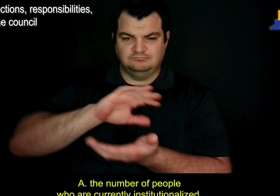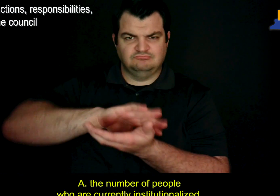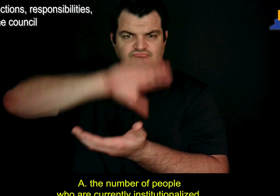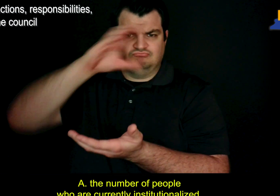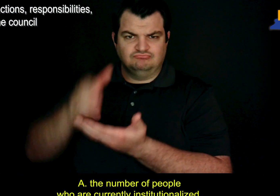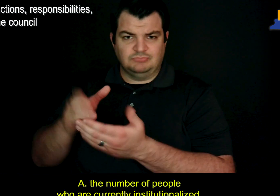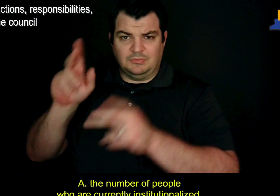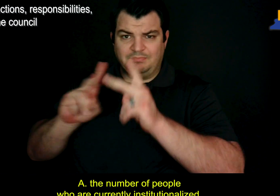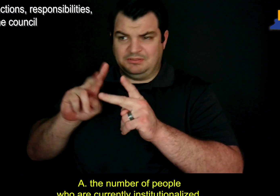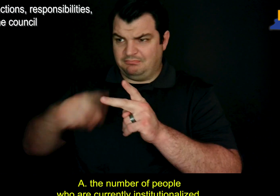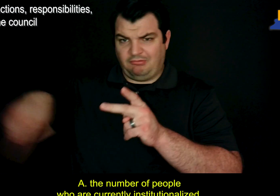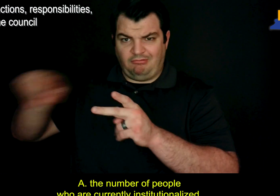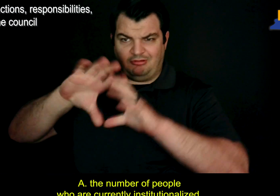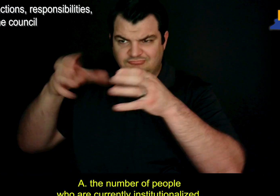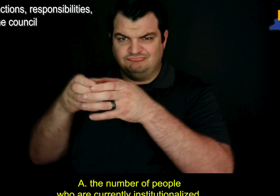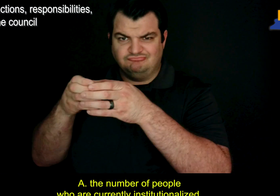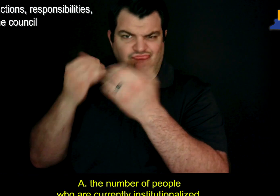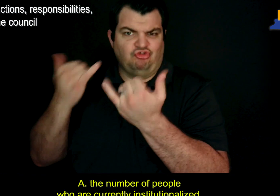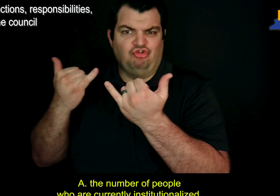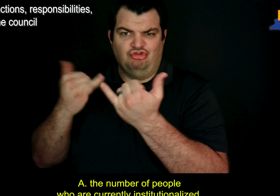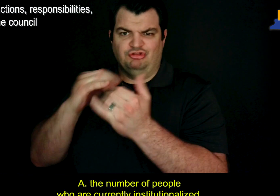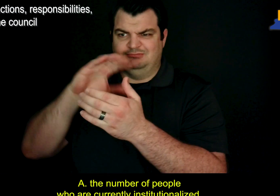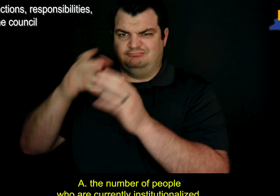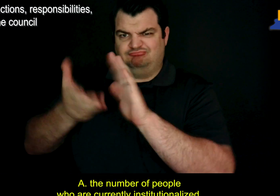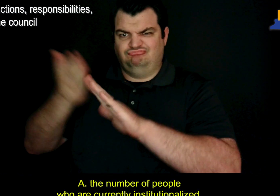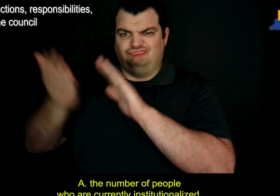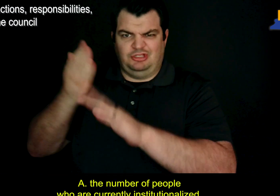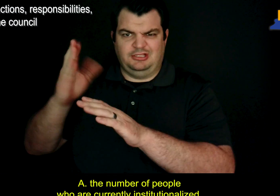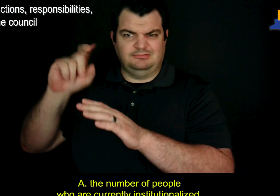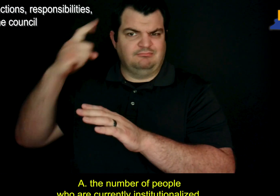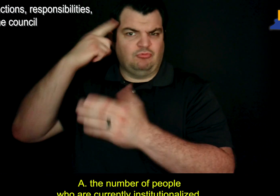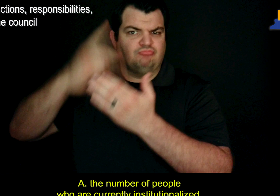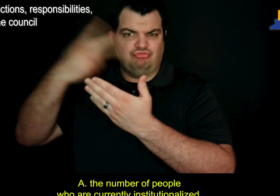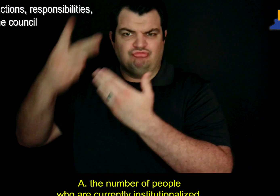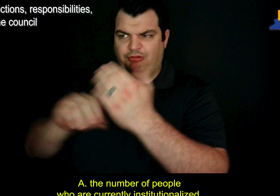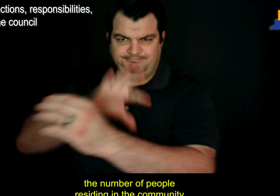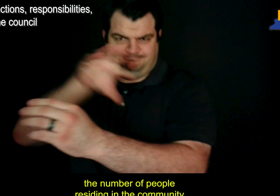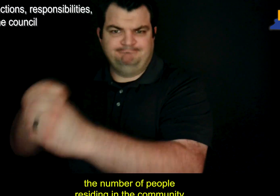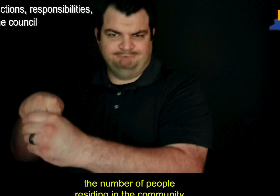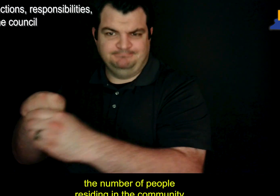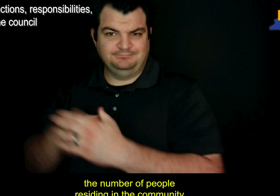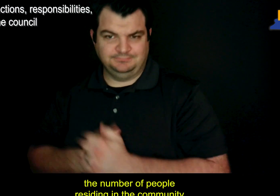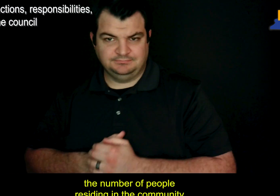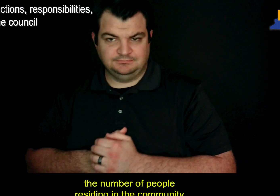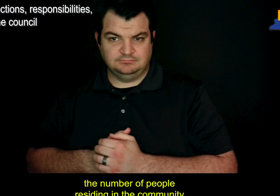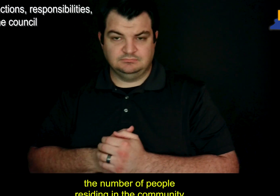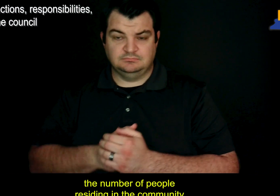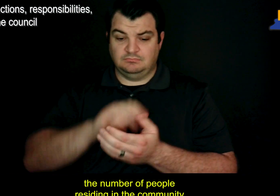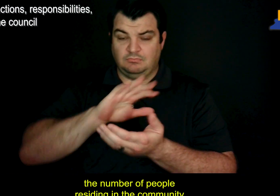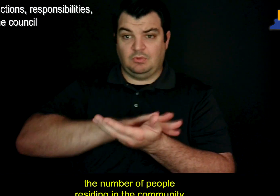A. the number of people who are currently institutionalized, the number of people residing in the community